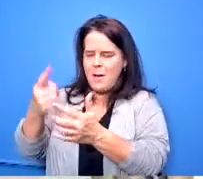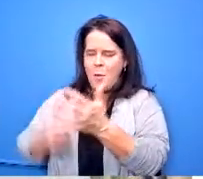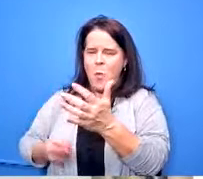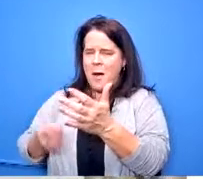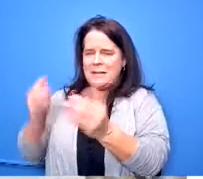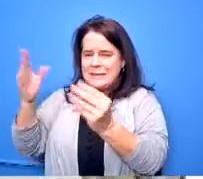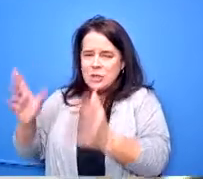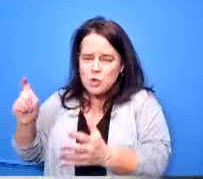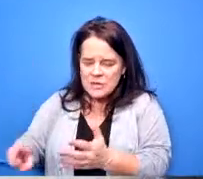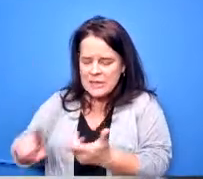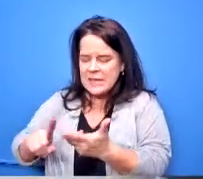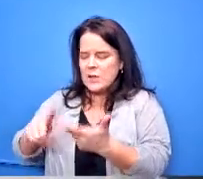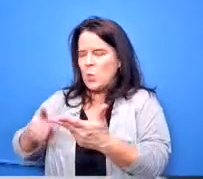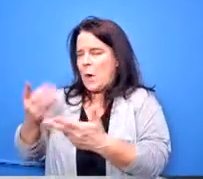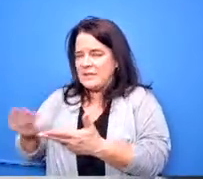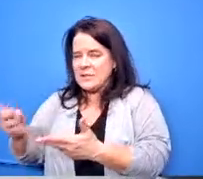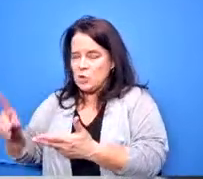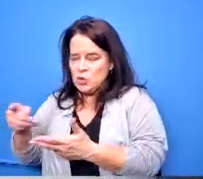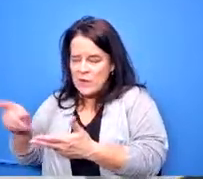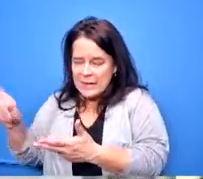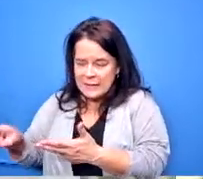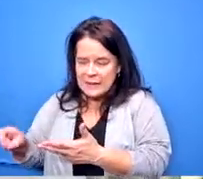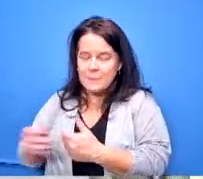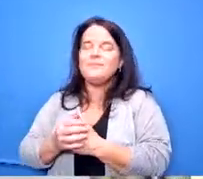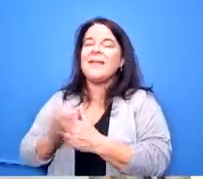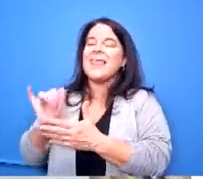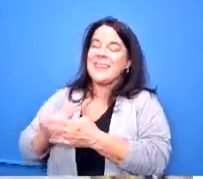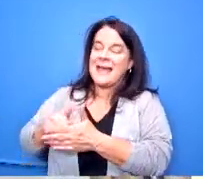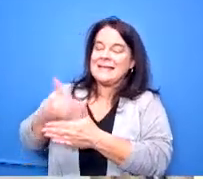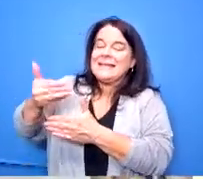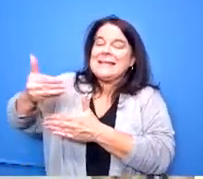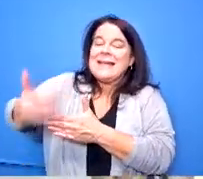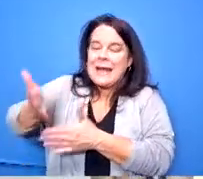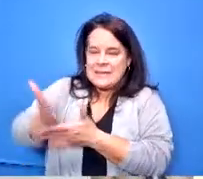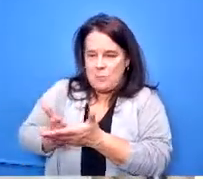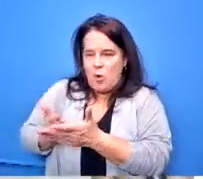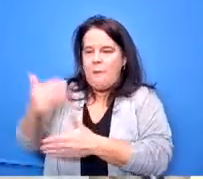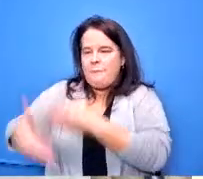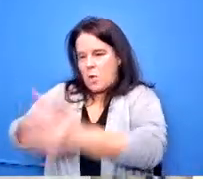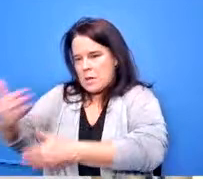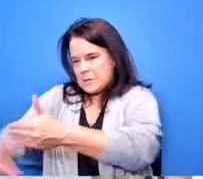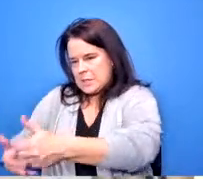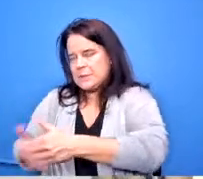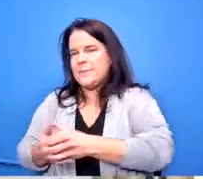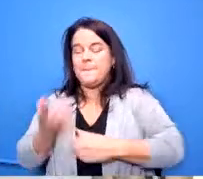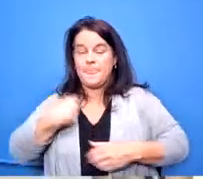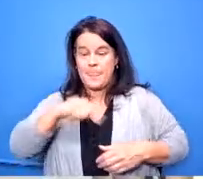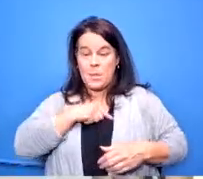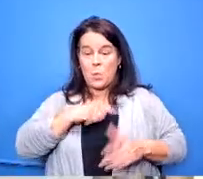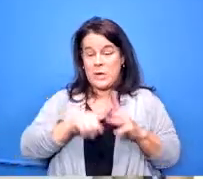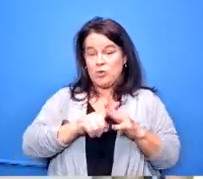a stem program so that's the next thing that we need to to do which we had started and then had